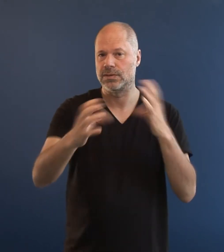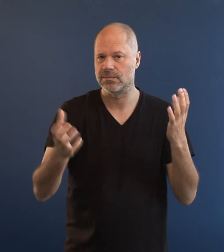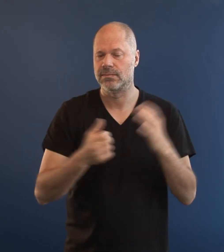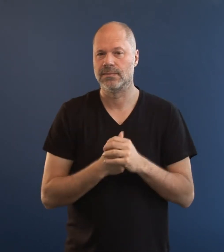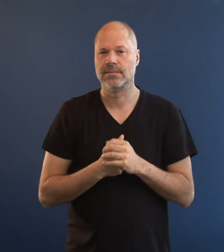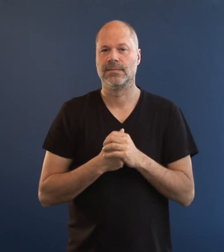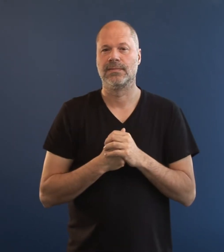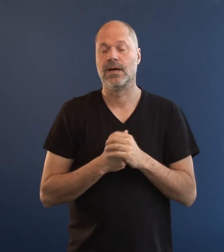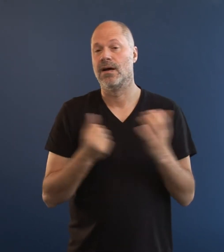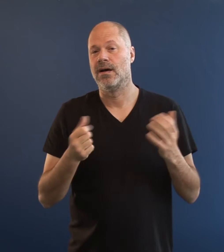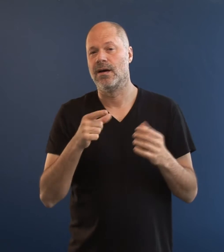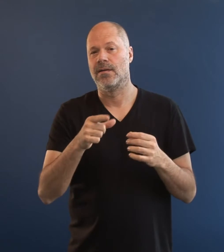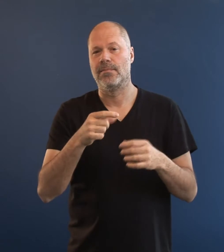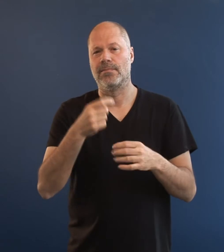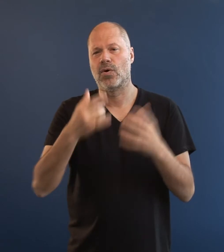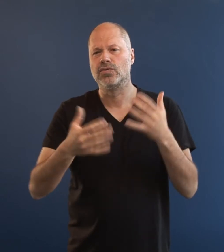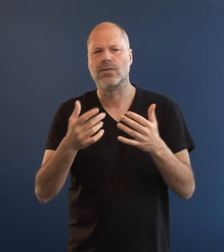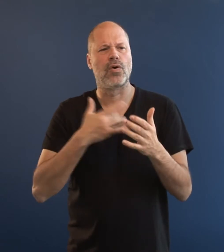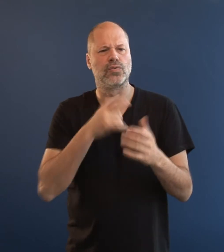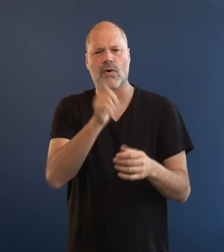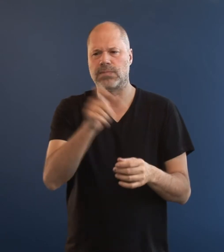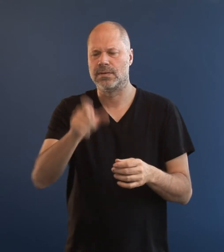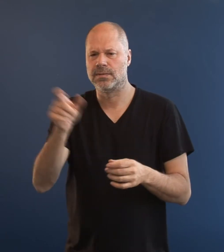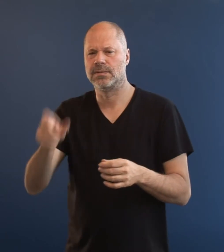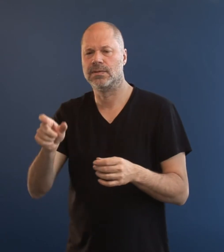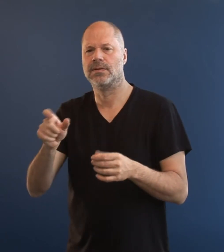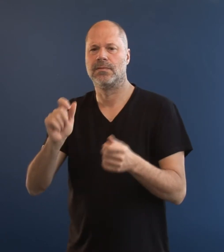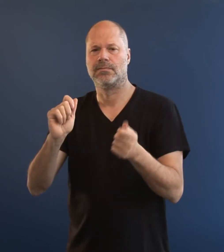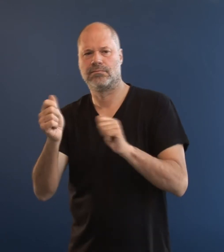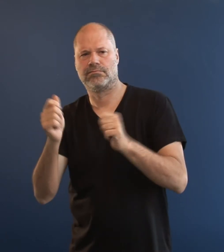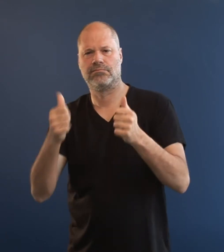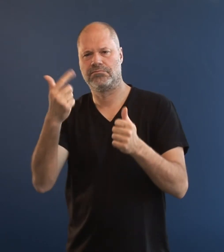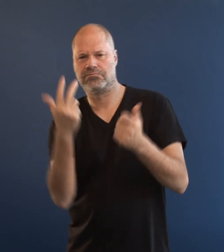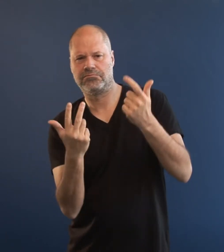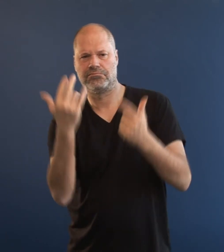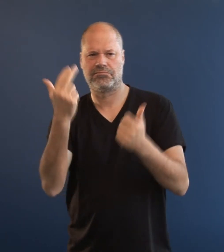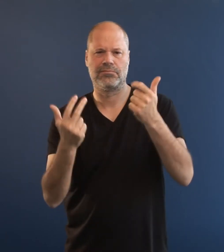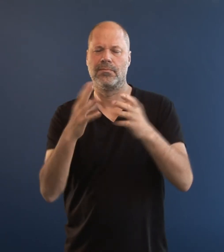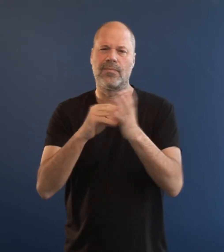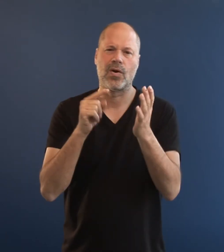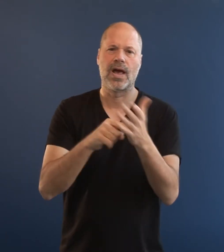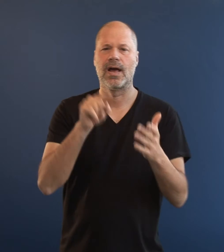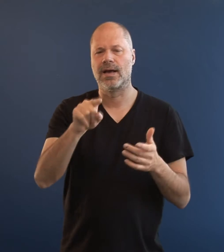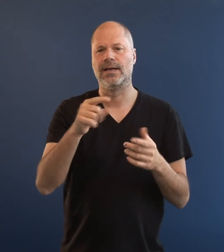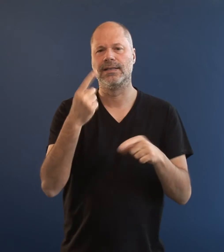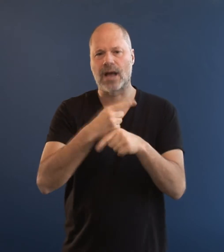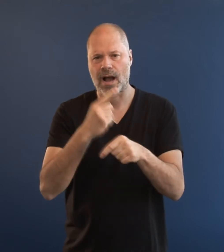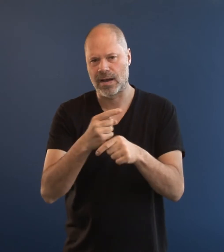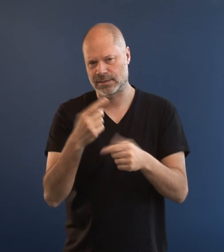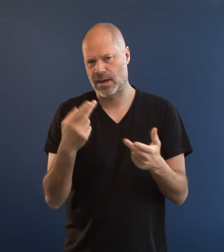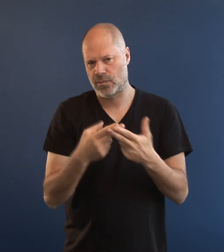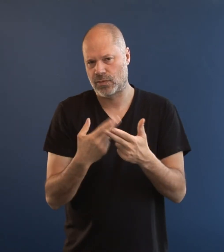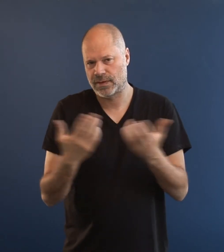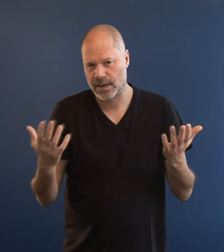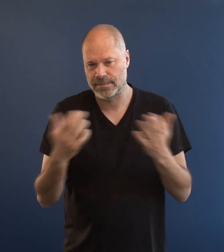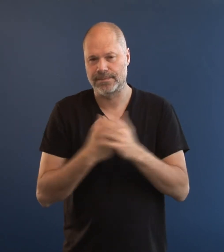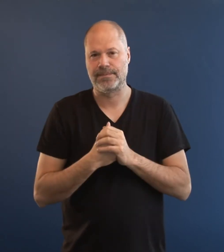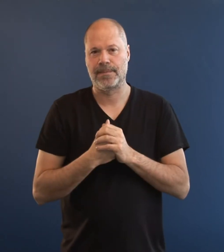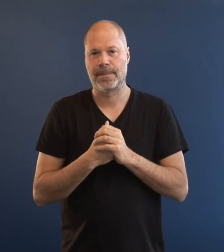The number of workers in his group varies according to the contract.